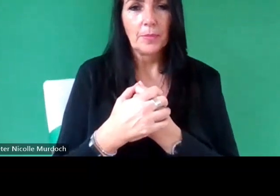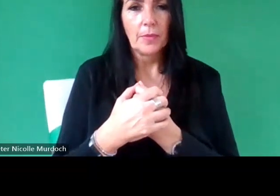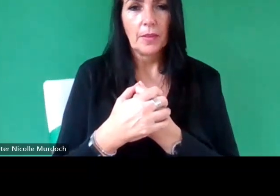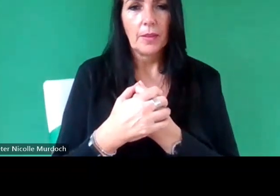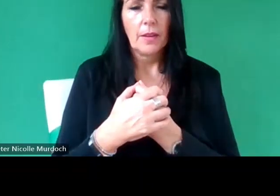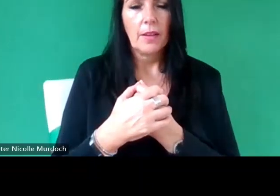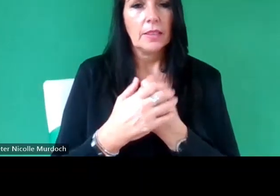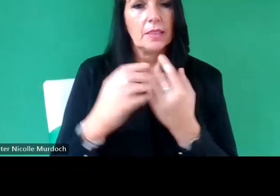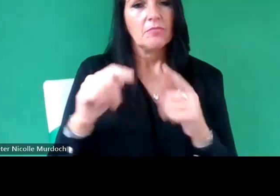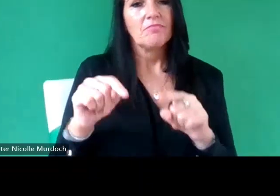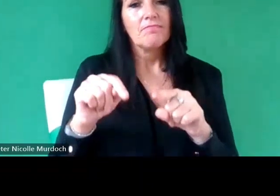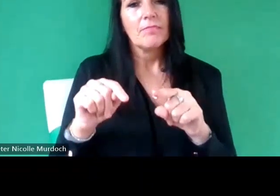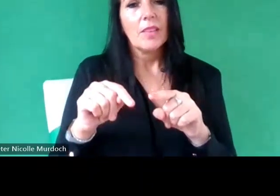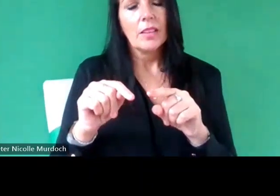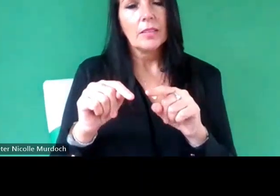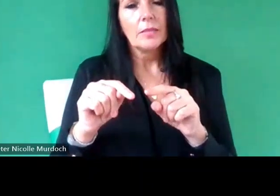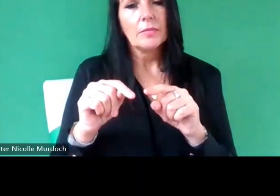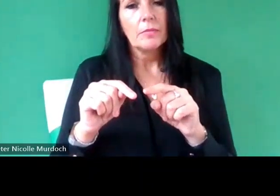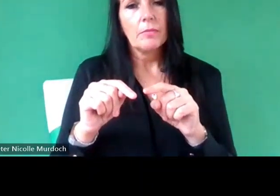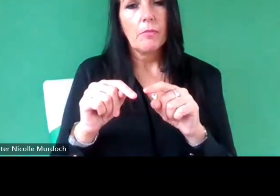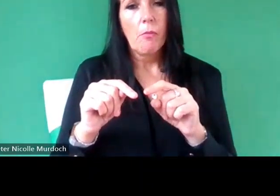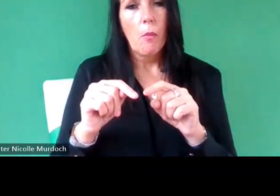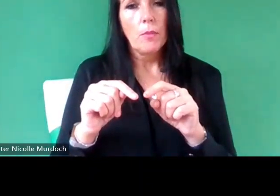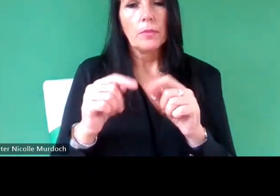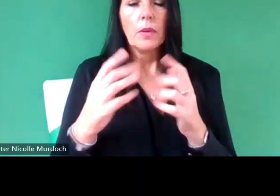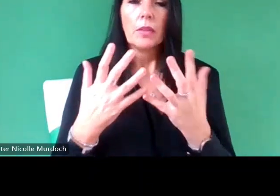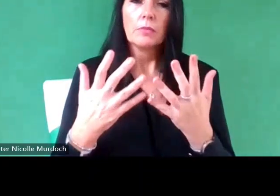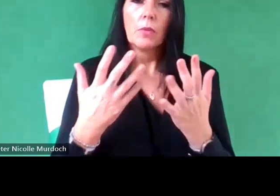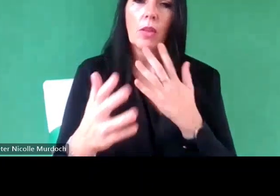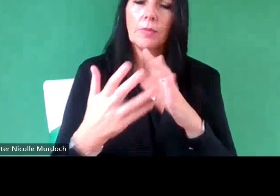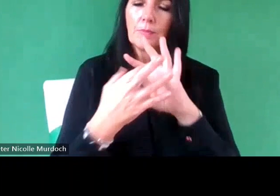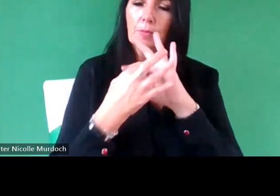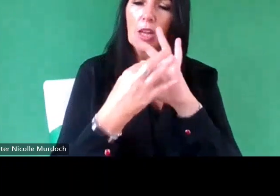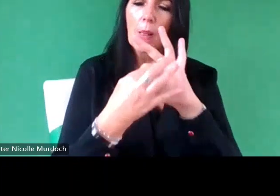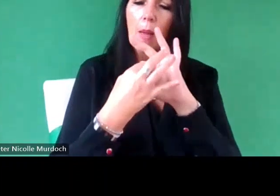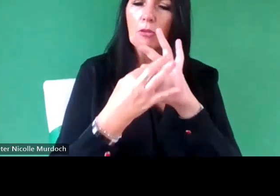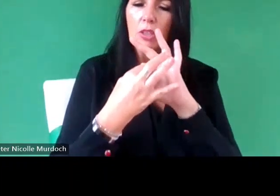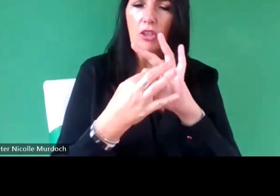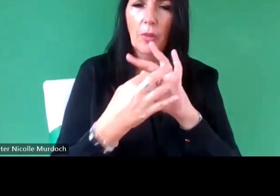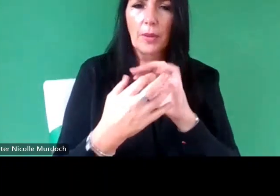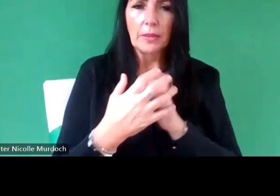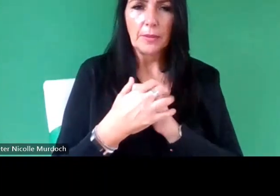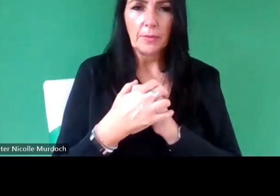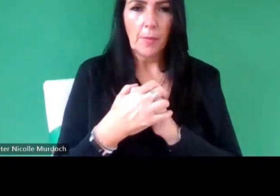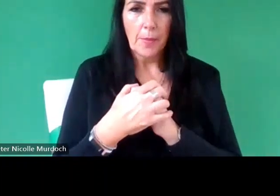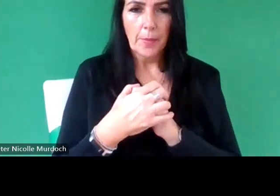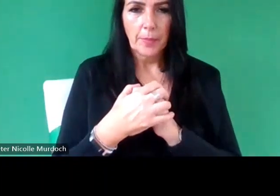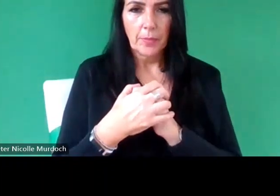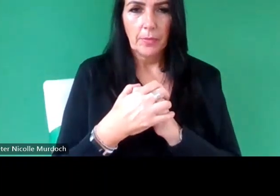what they were saying is that it's more about like Community collaboration and I think for us a big